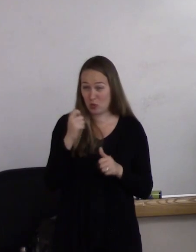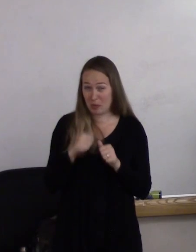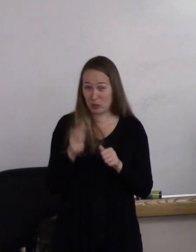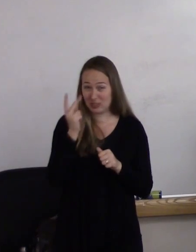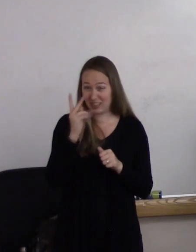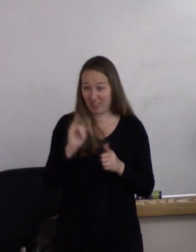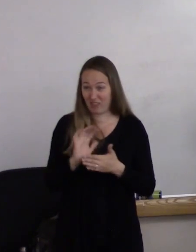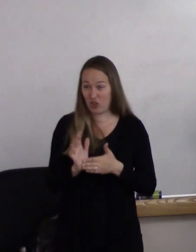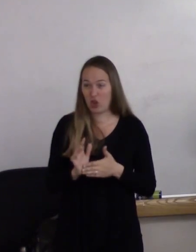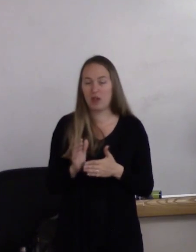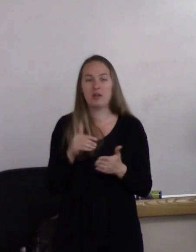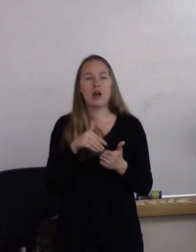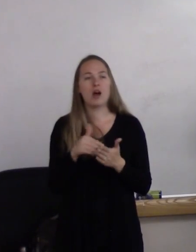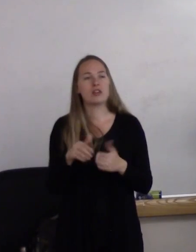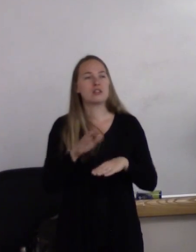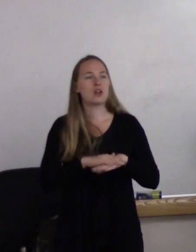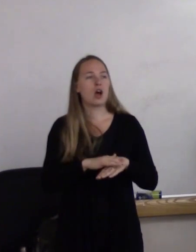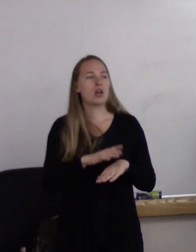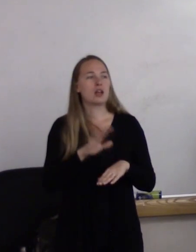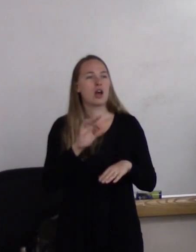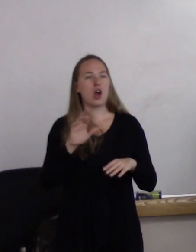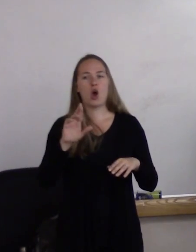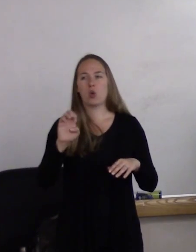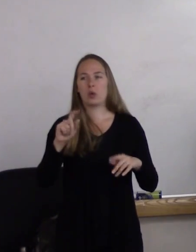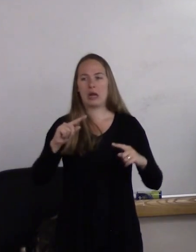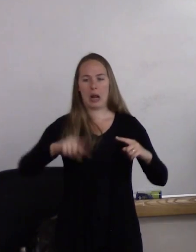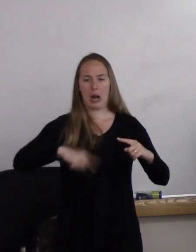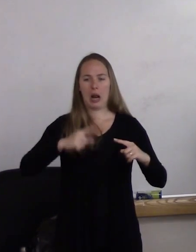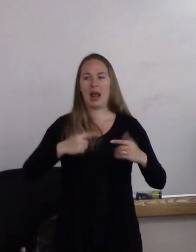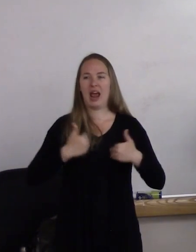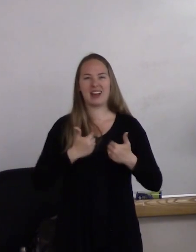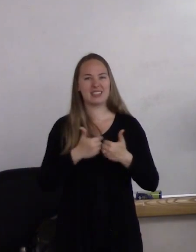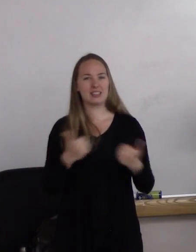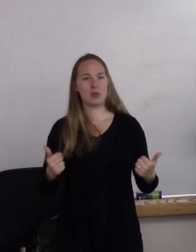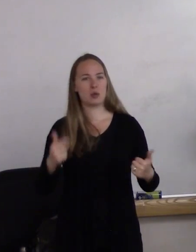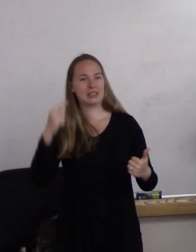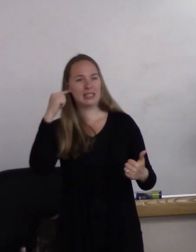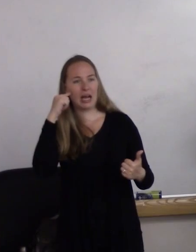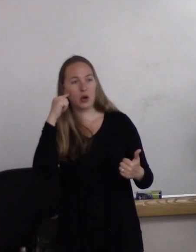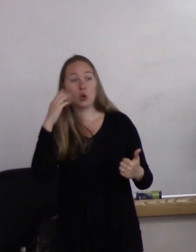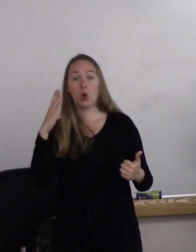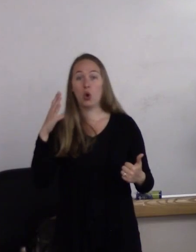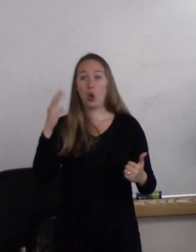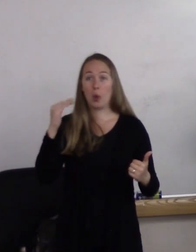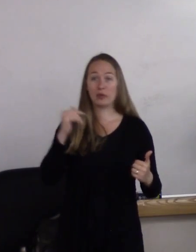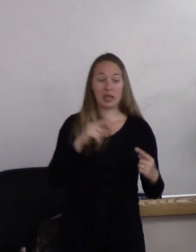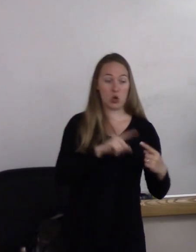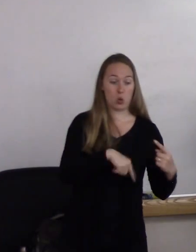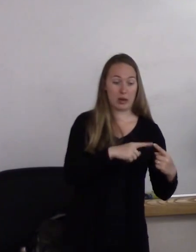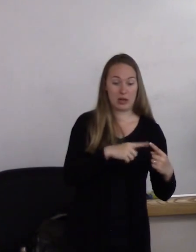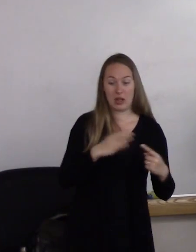Often, it was on one of those reels and there was a separate sound, and hopefully the reels and the sound kind of matched up,